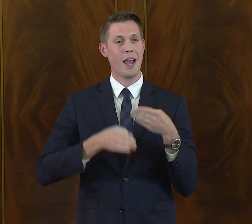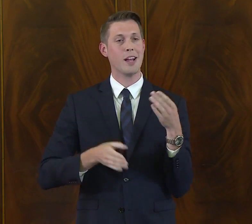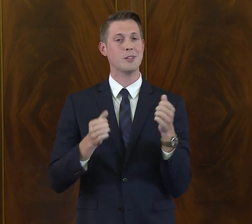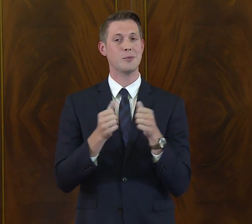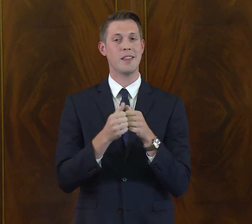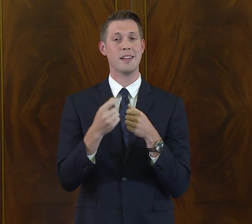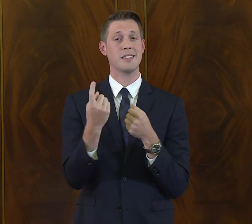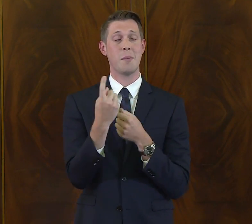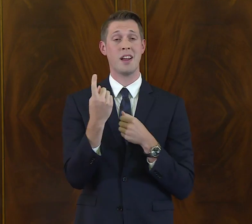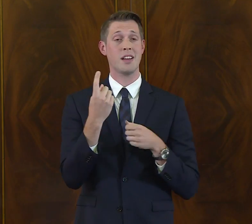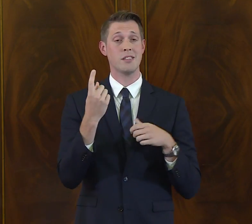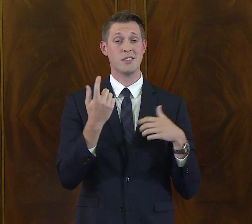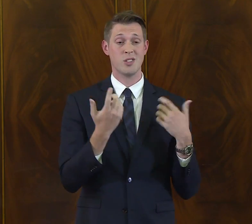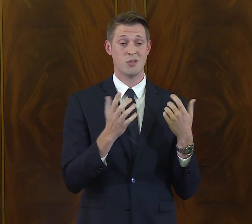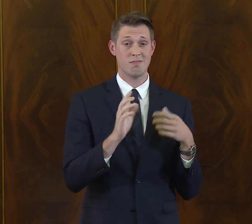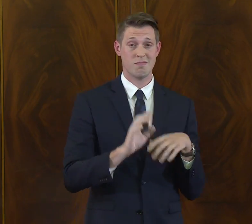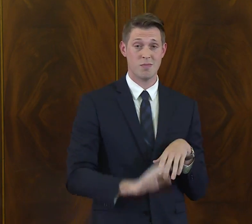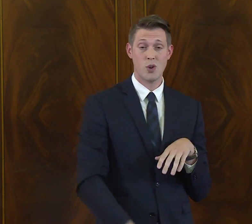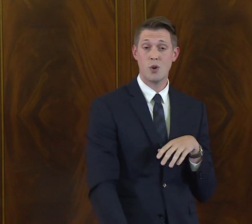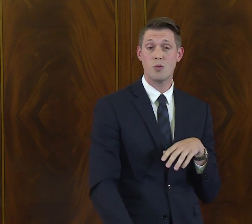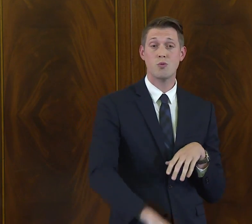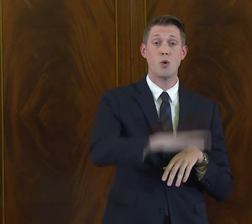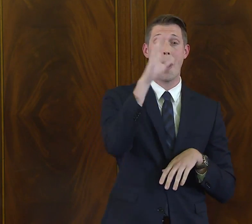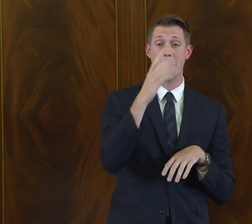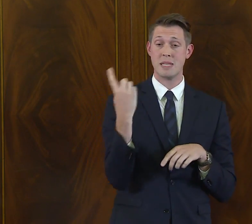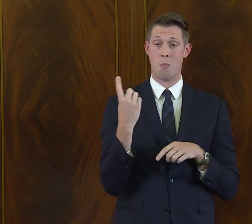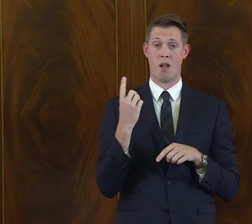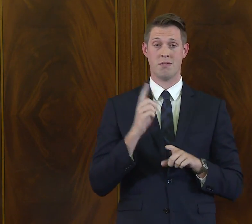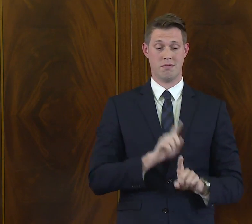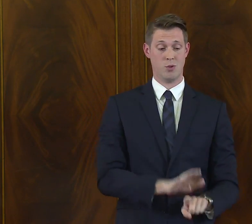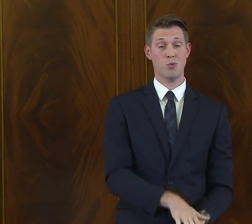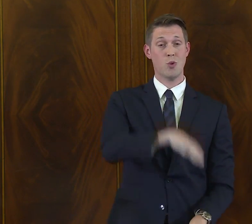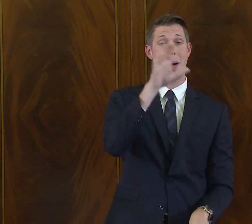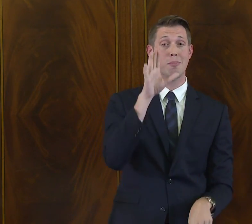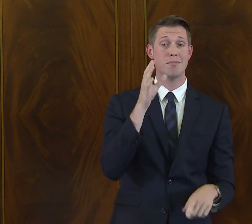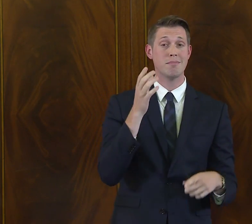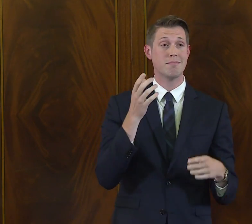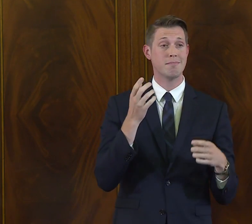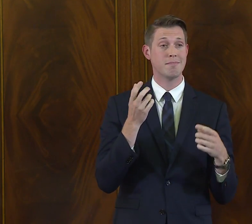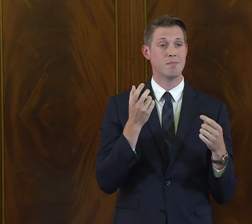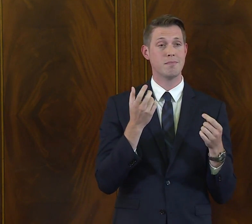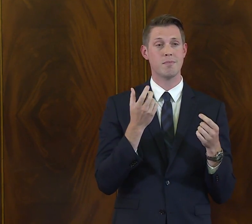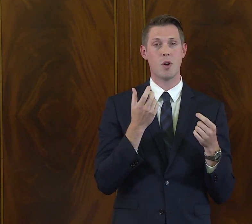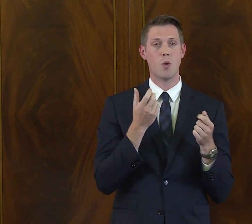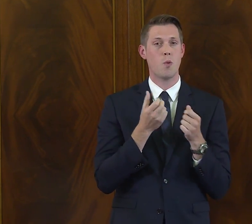I'd like end with something that's-someone who has grown